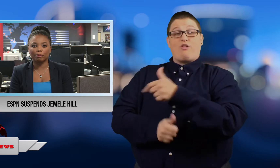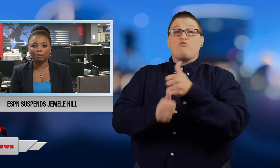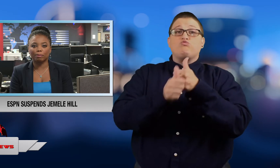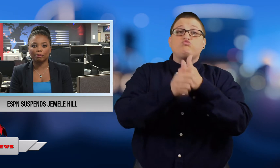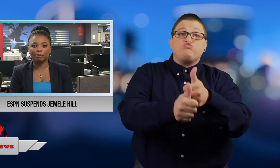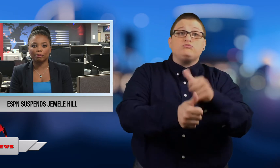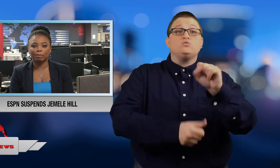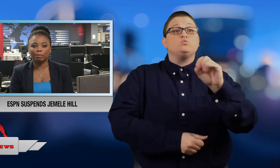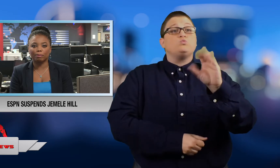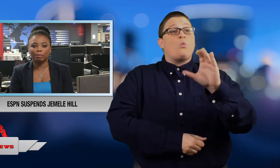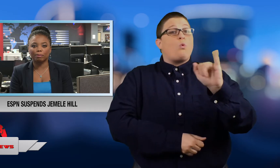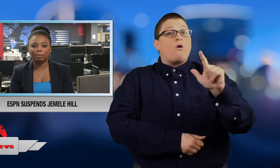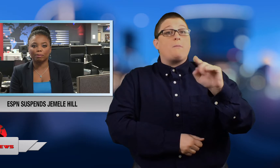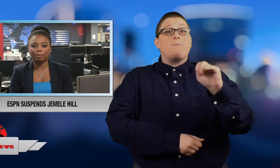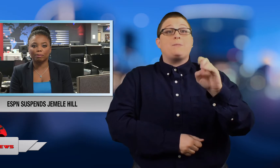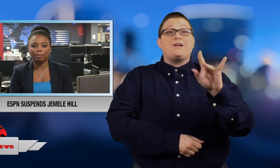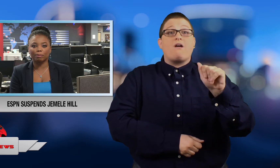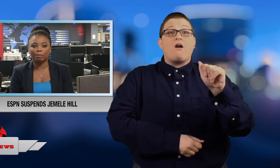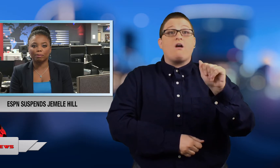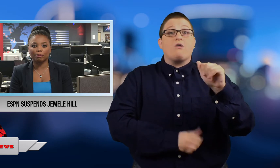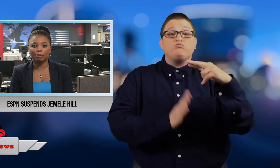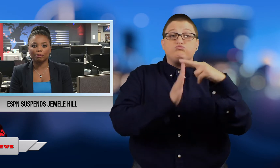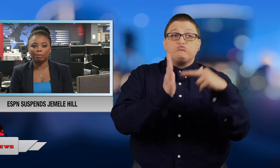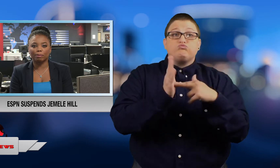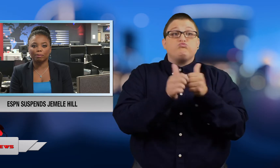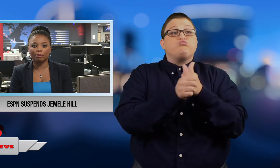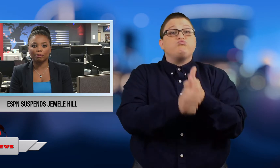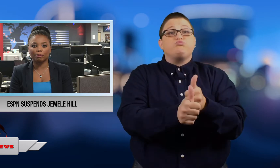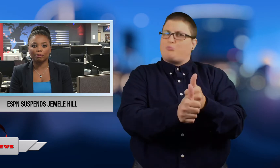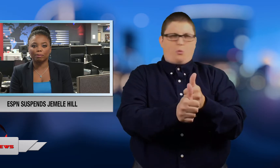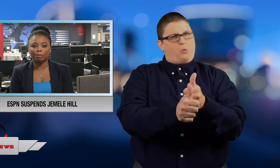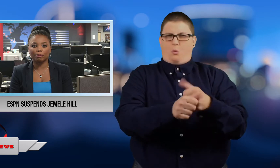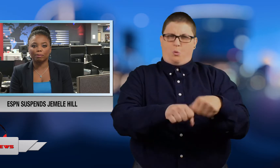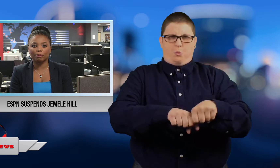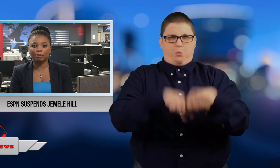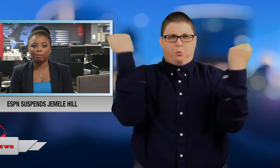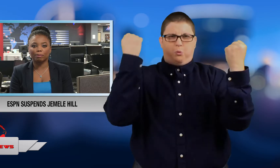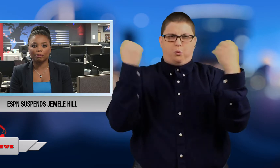now violated its social media guidelines